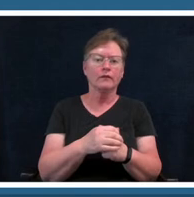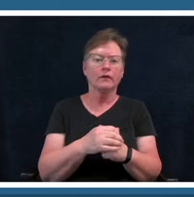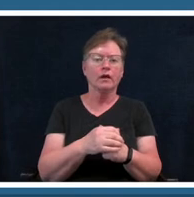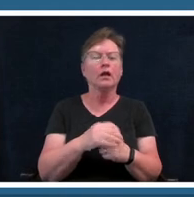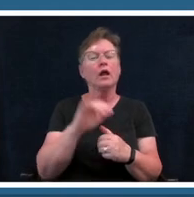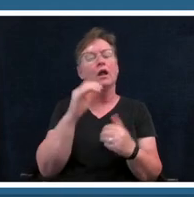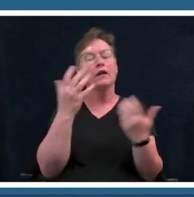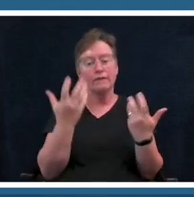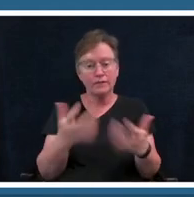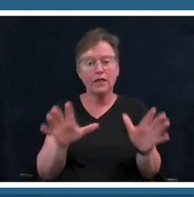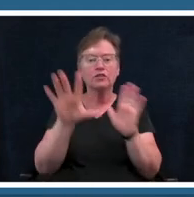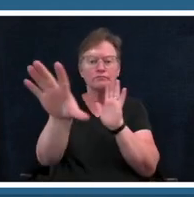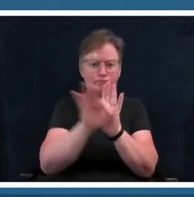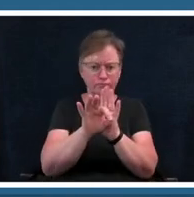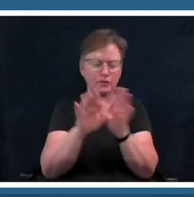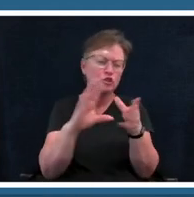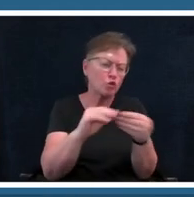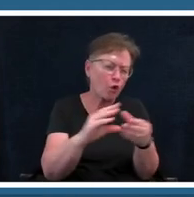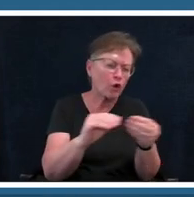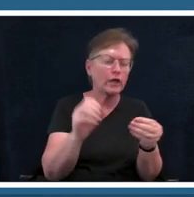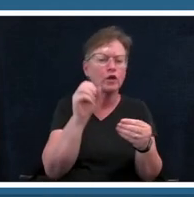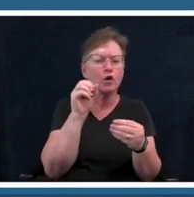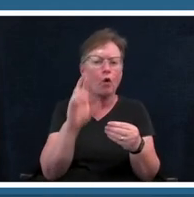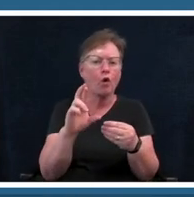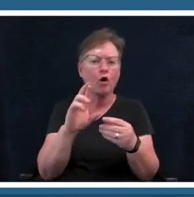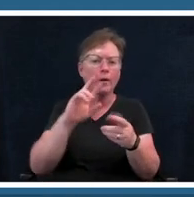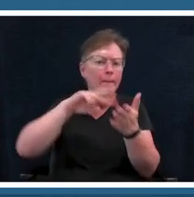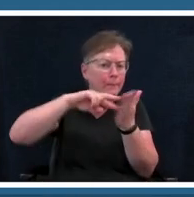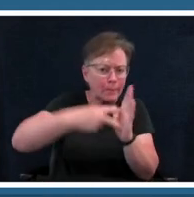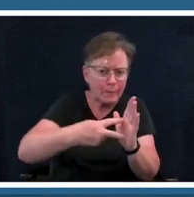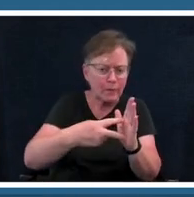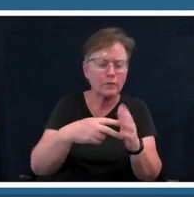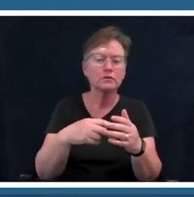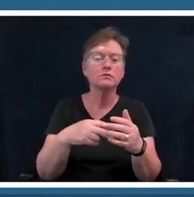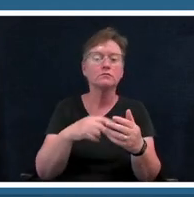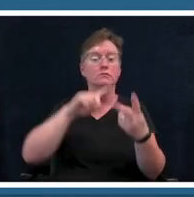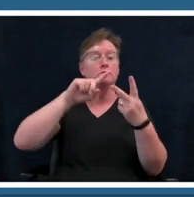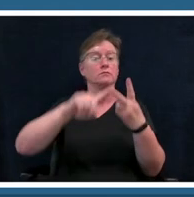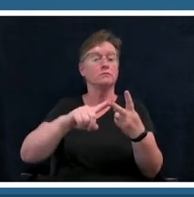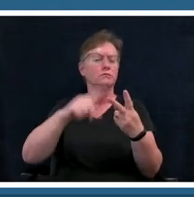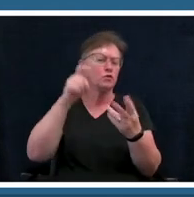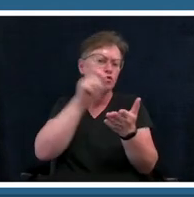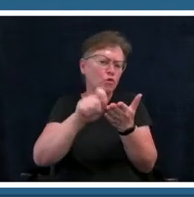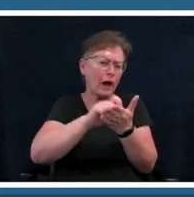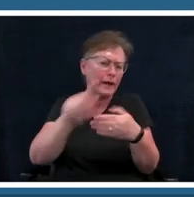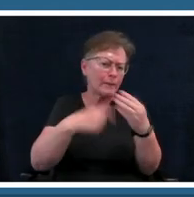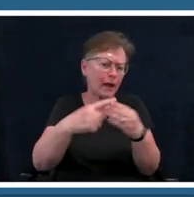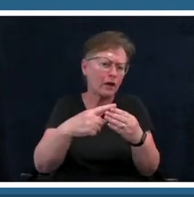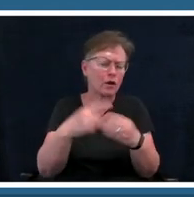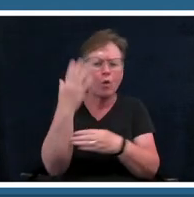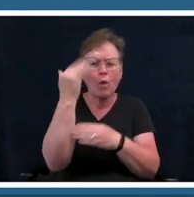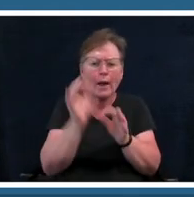story next you gotta write about it why is this cause important to you what